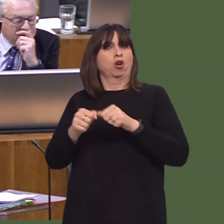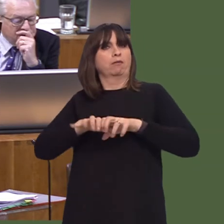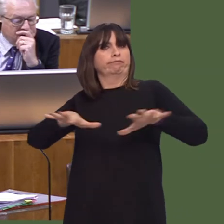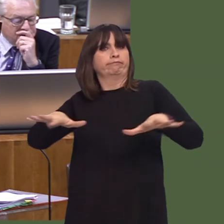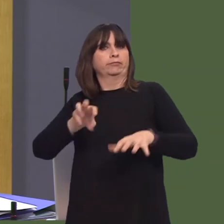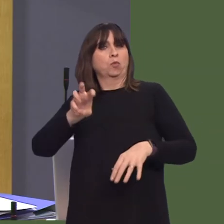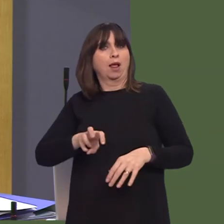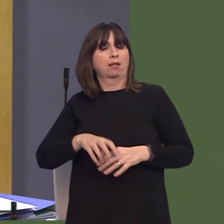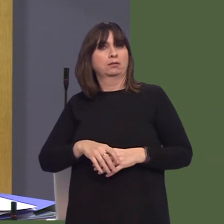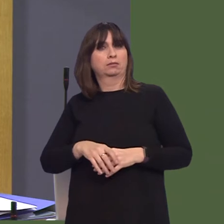Ysgol Afon Taf.